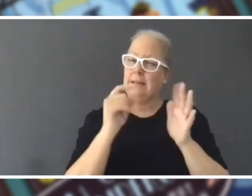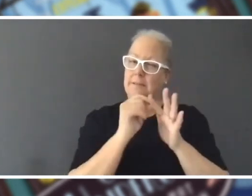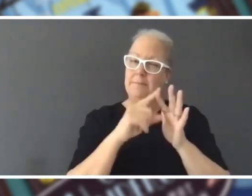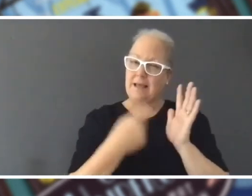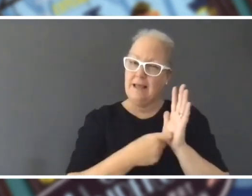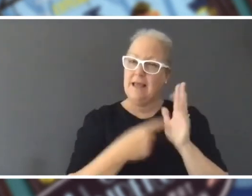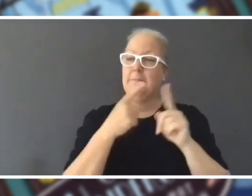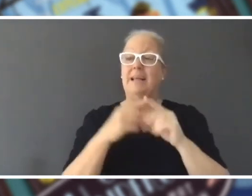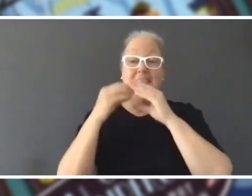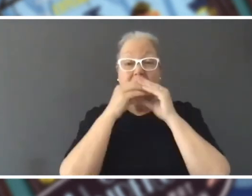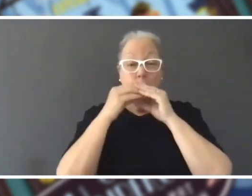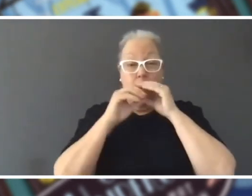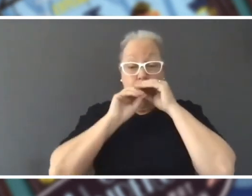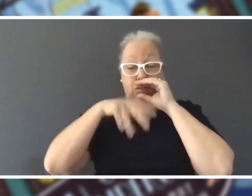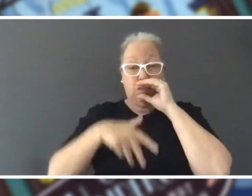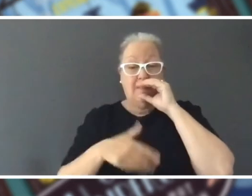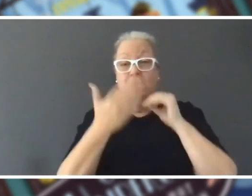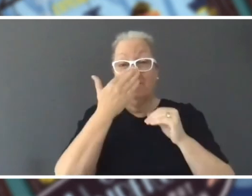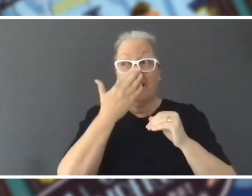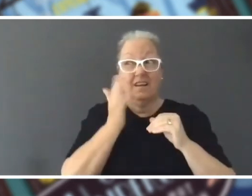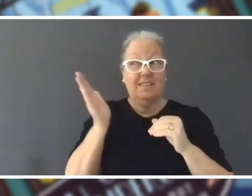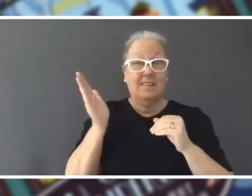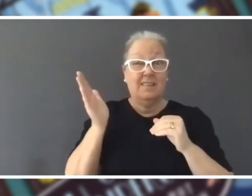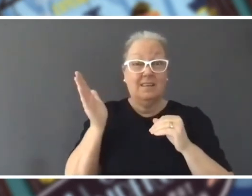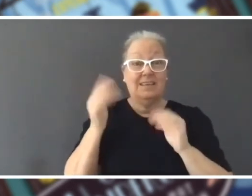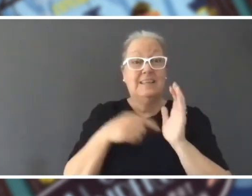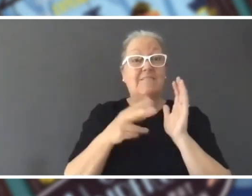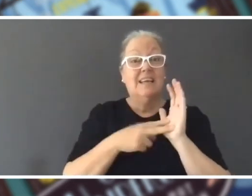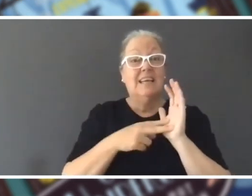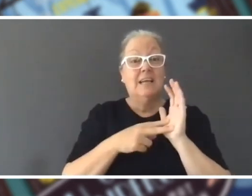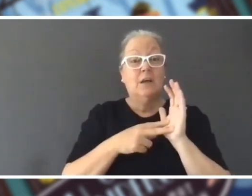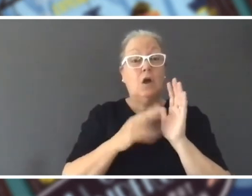you in front of the tv host is that's fairly incredible . Mat: What a good day.